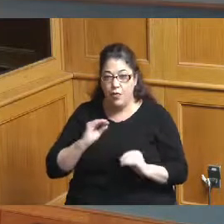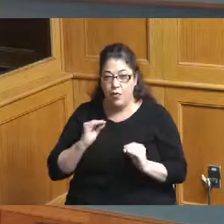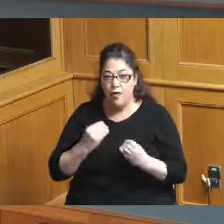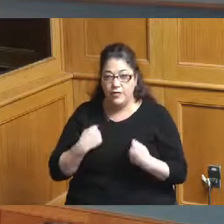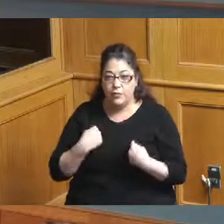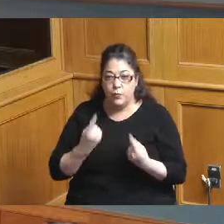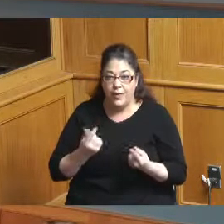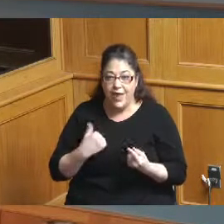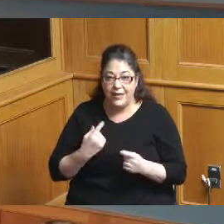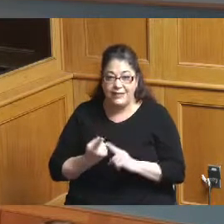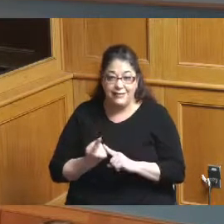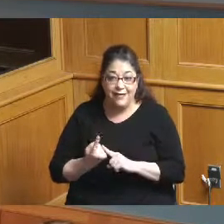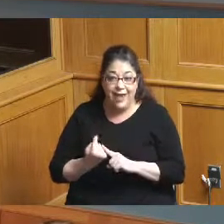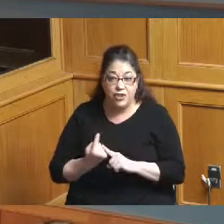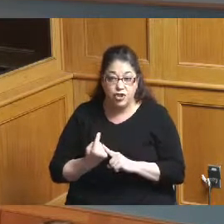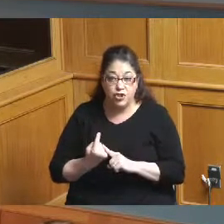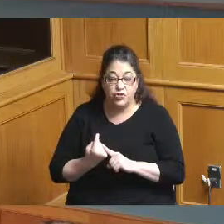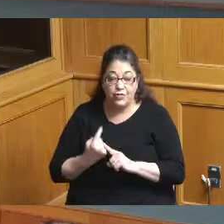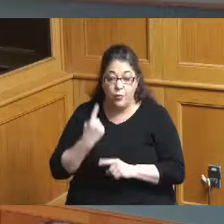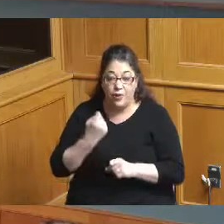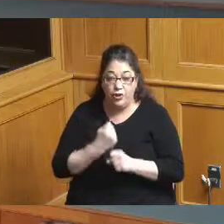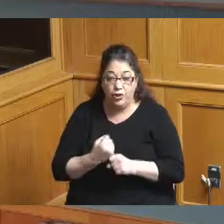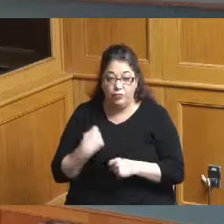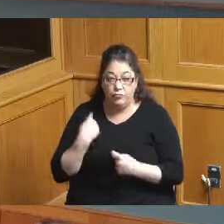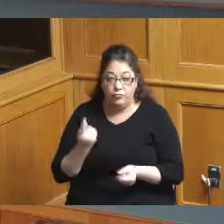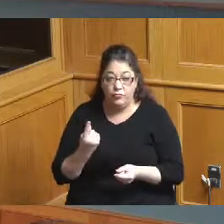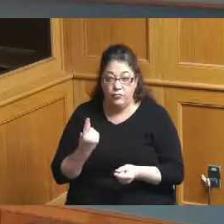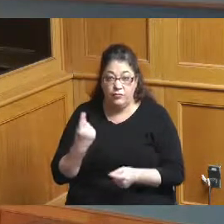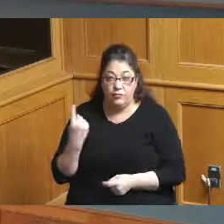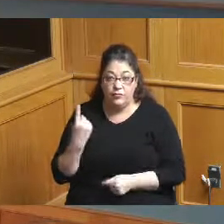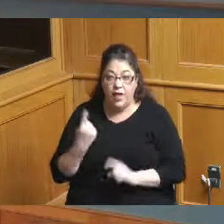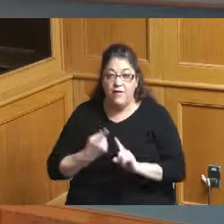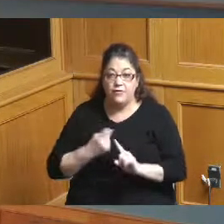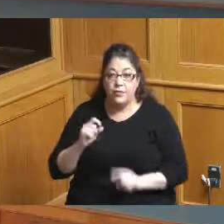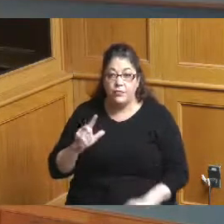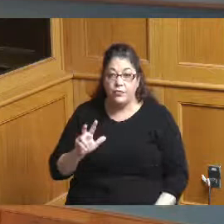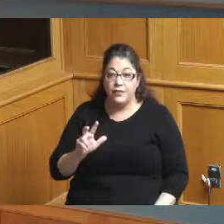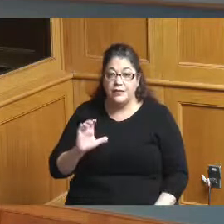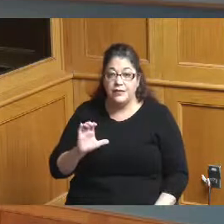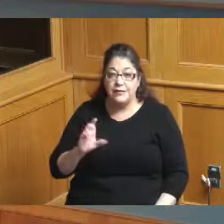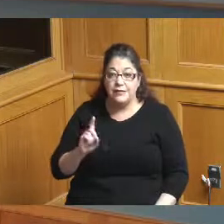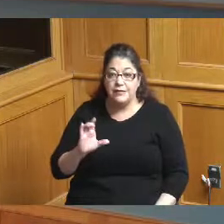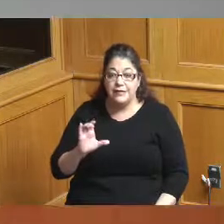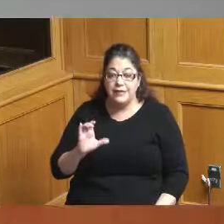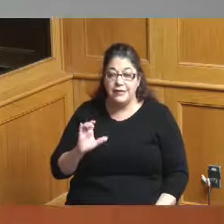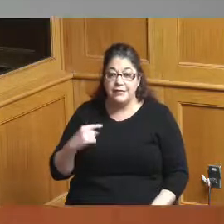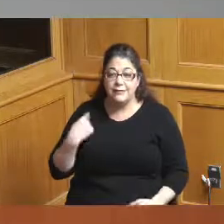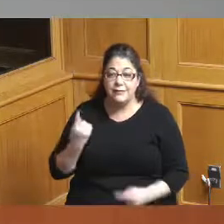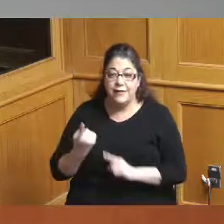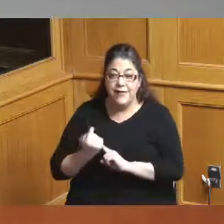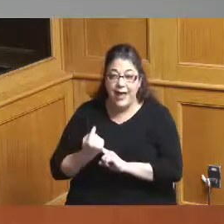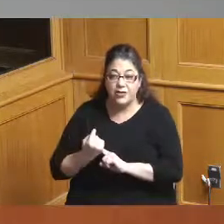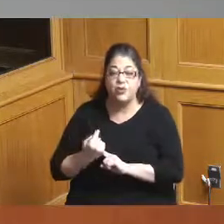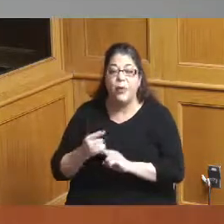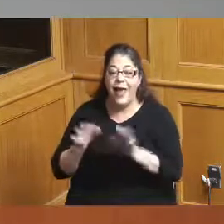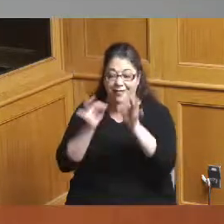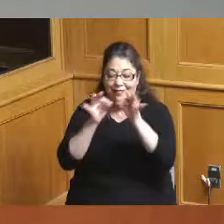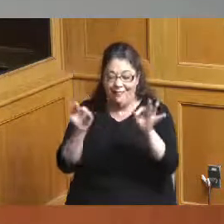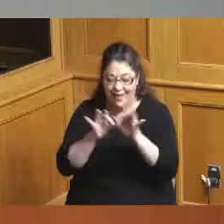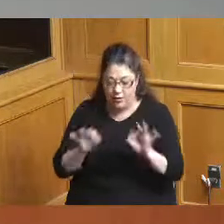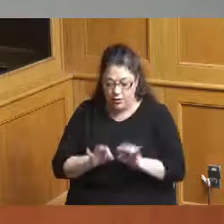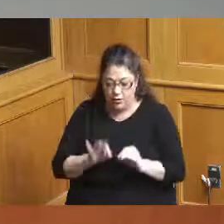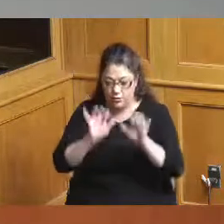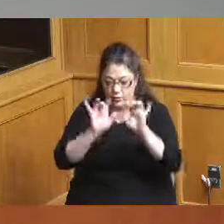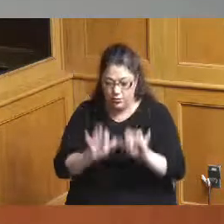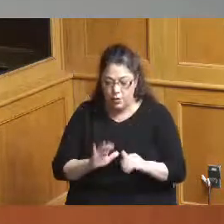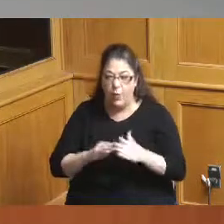last year we we had something from 3CDC last year we had language we had conversations about it so